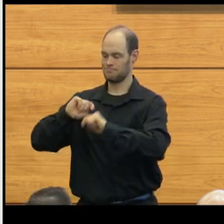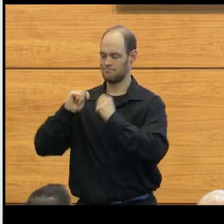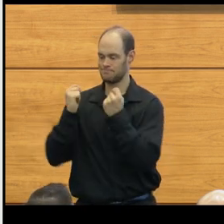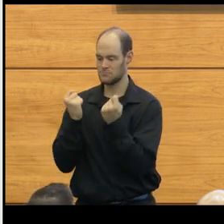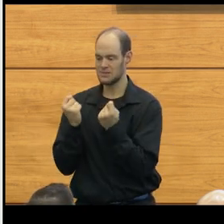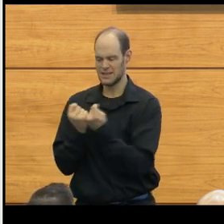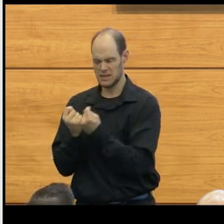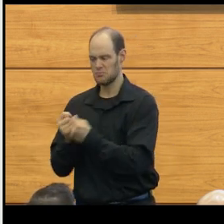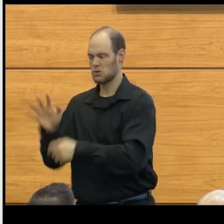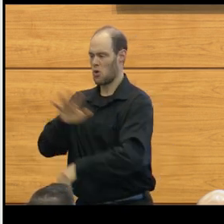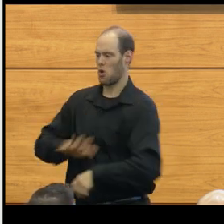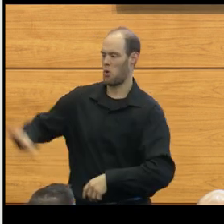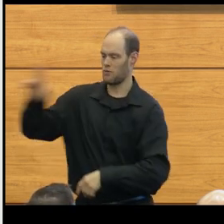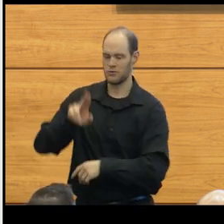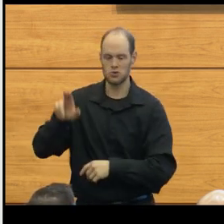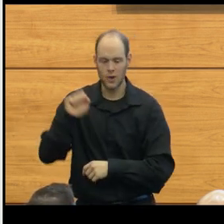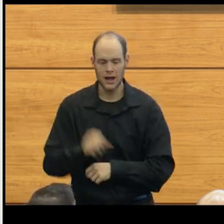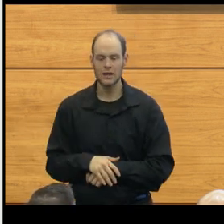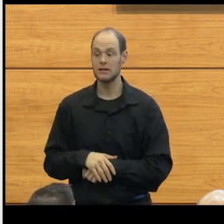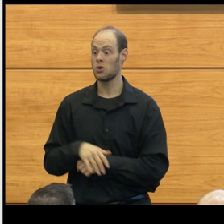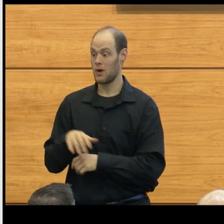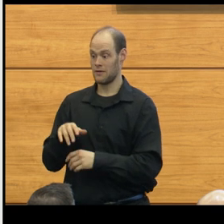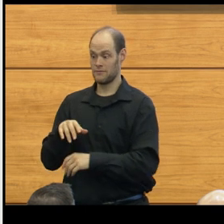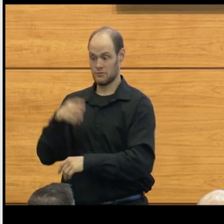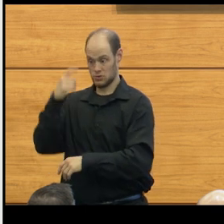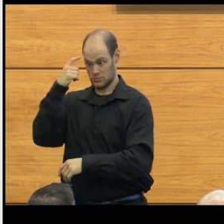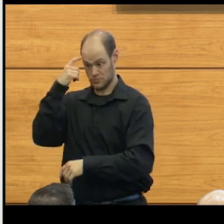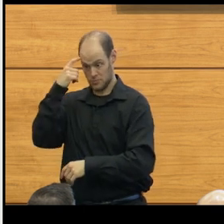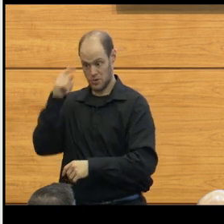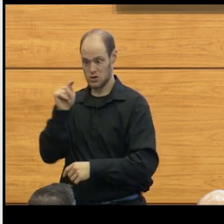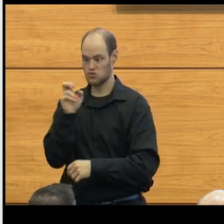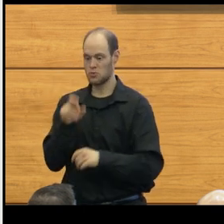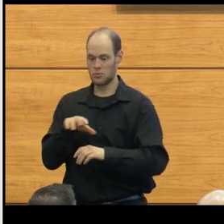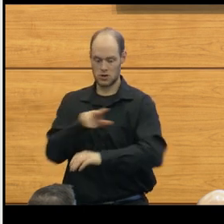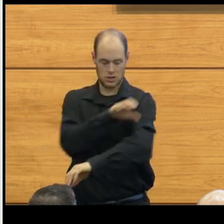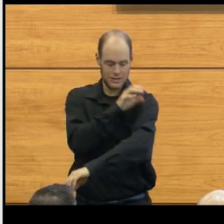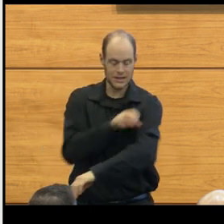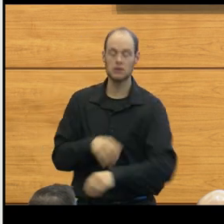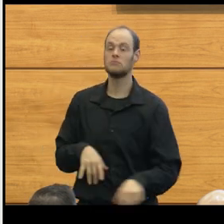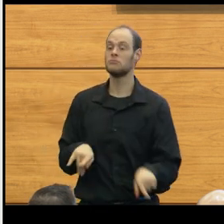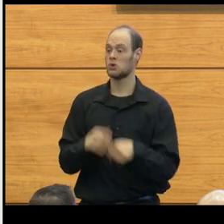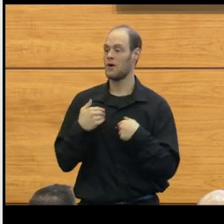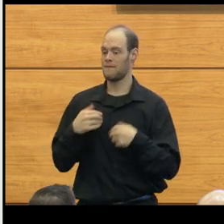We've got a multidisciplinary brain tumor clinic program. We also have a functional wellness,